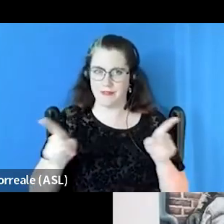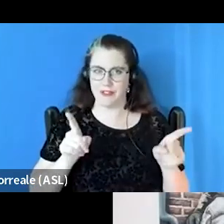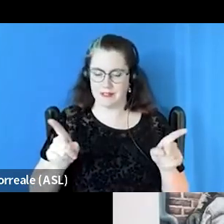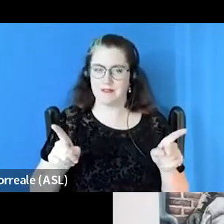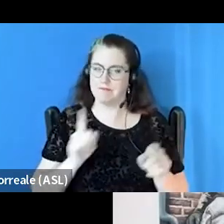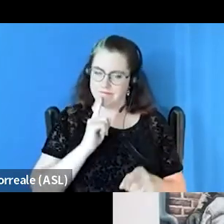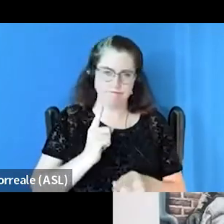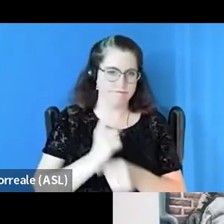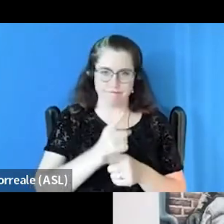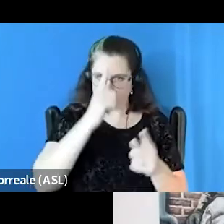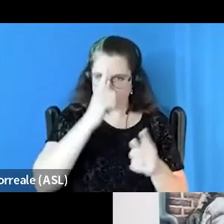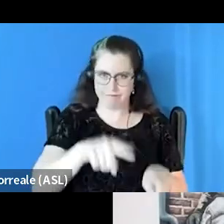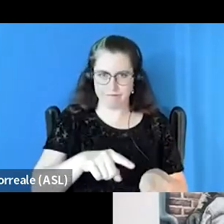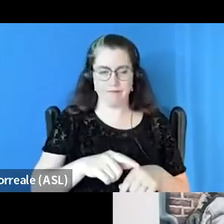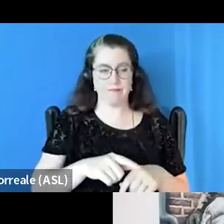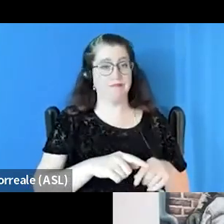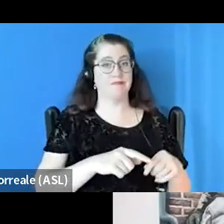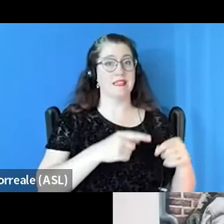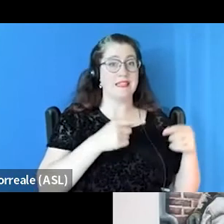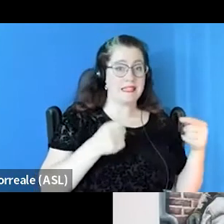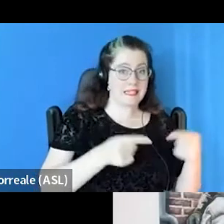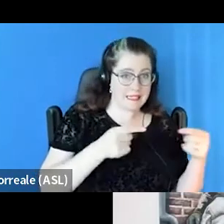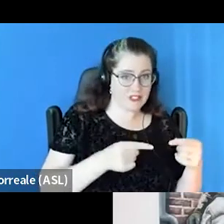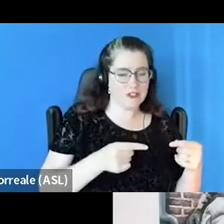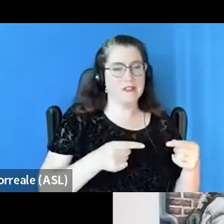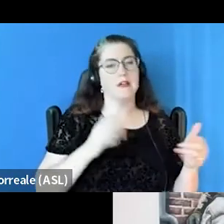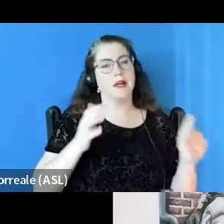The more injury is in comparison to our colleagues,